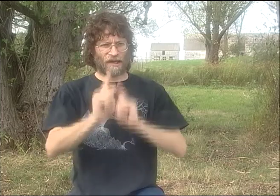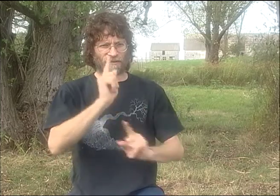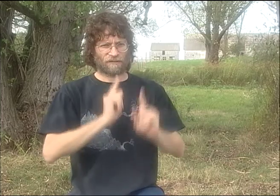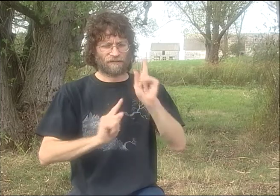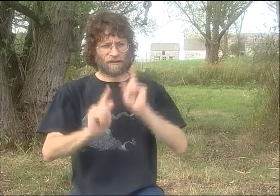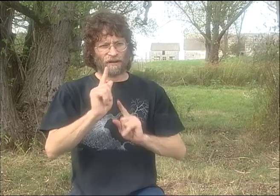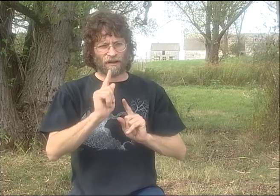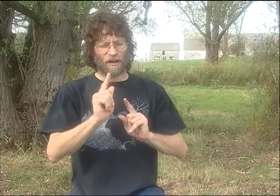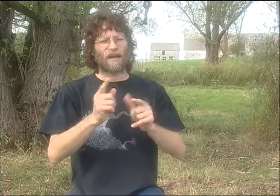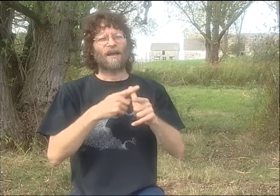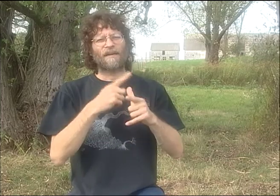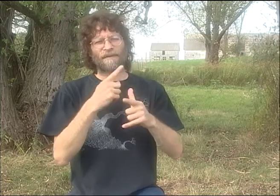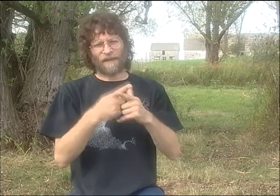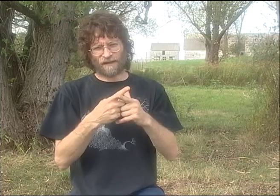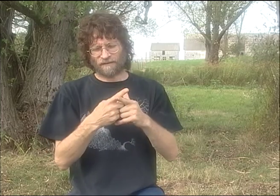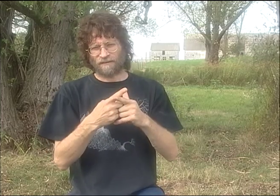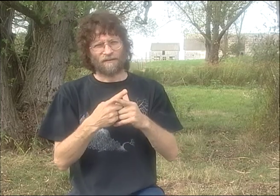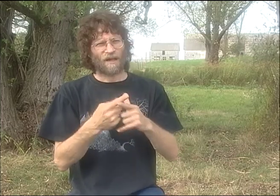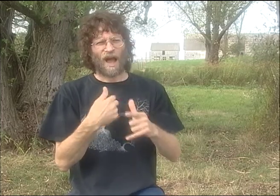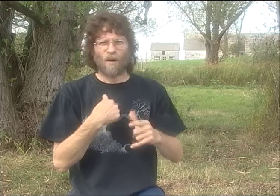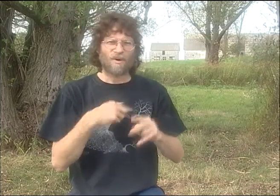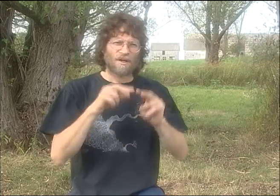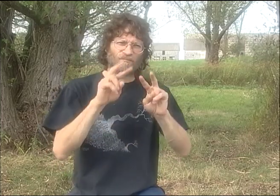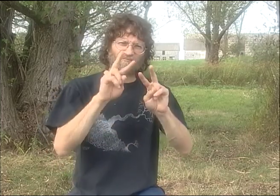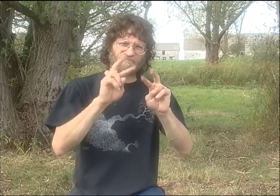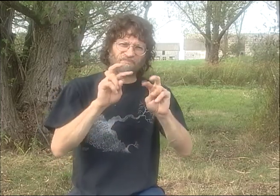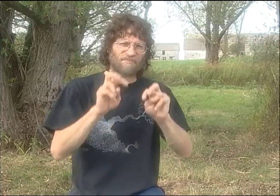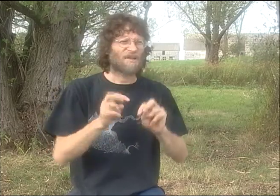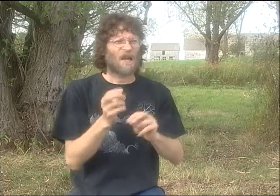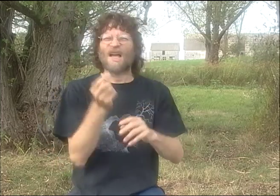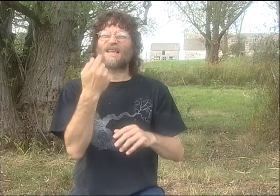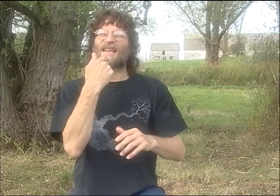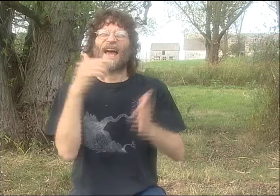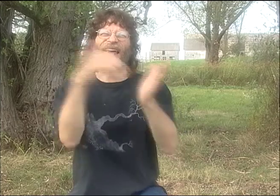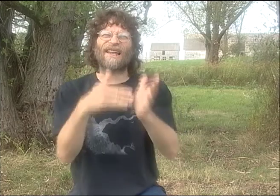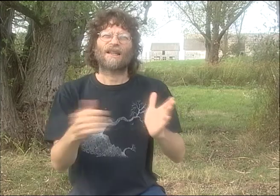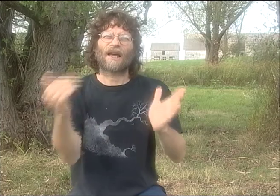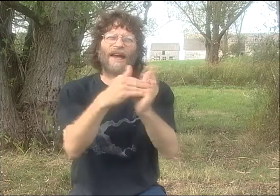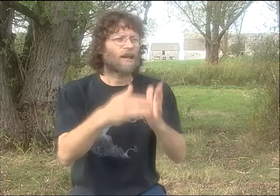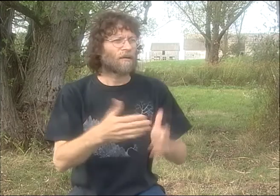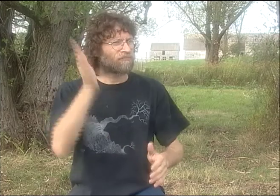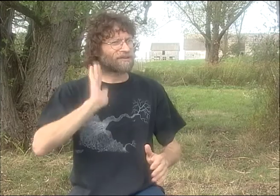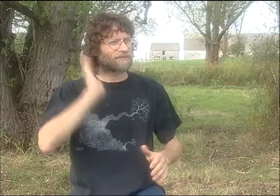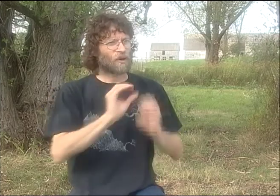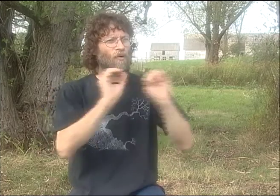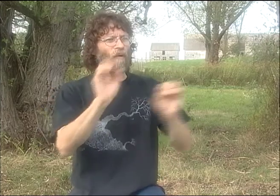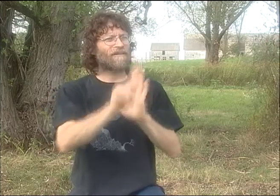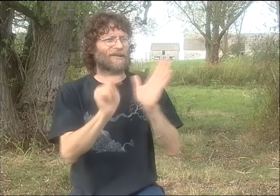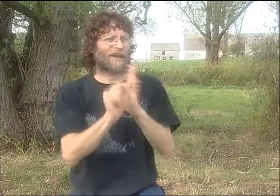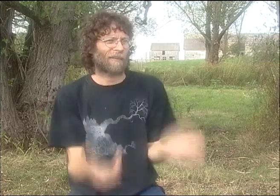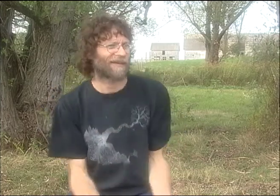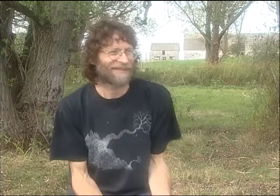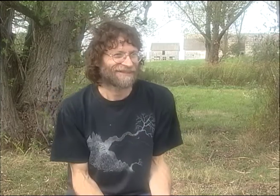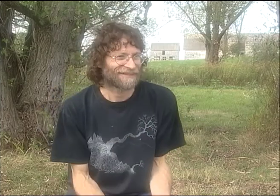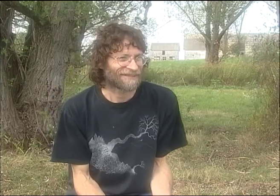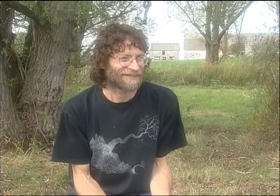WELL, IN THE BEGINNING, PETER WOULD COME UP WITH THE SIGNS, AND THEN I WOULD JUST WATCH HIM. AND I'D SAY, "DO IT AGAIN, DO IT AGAIN."